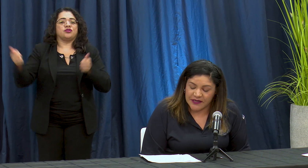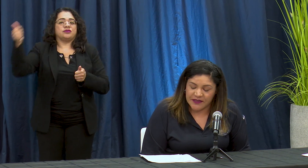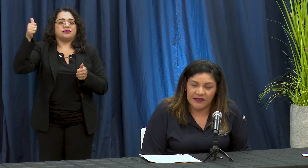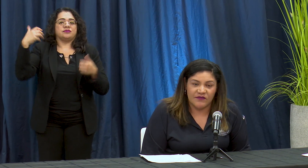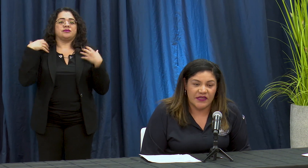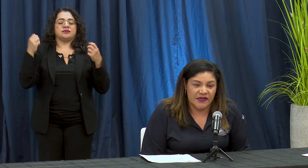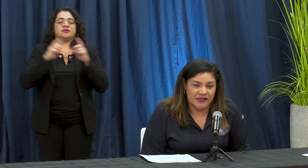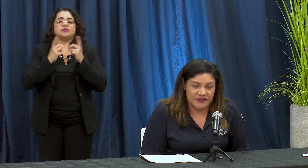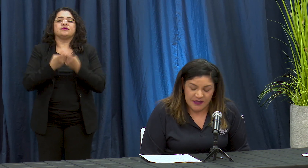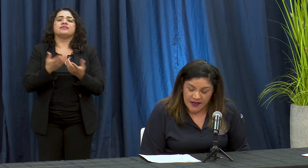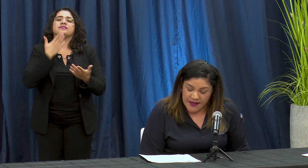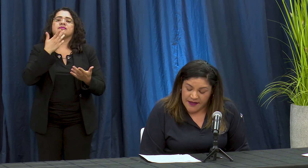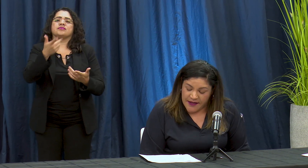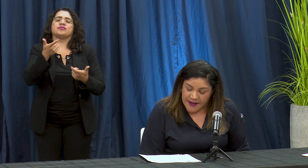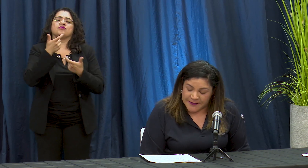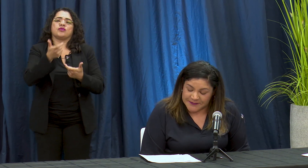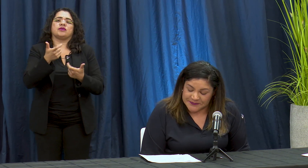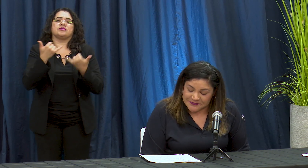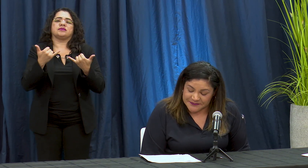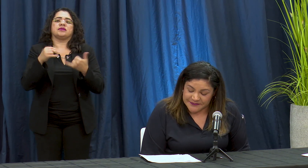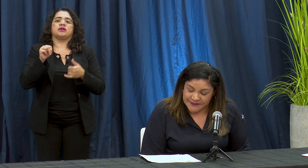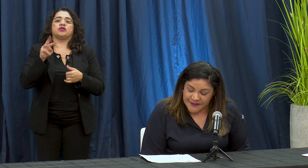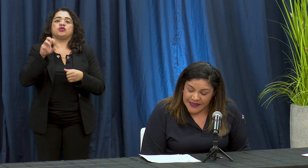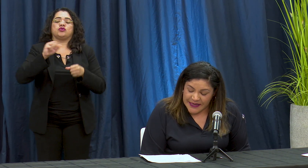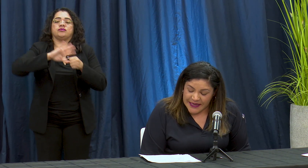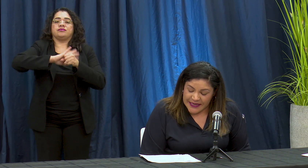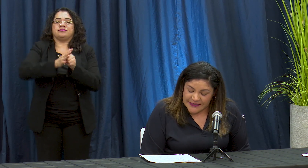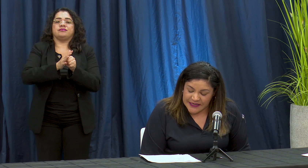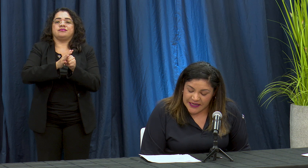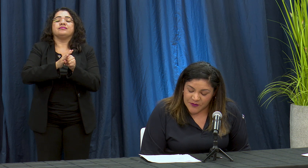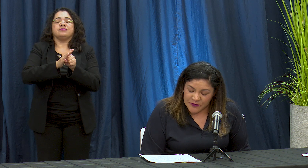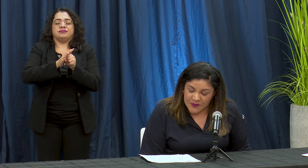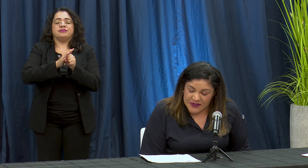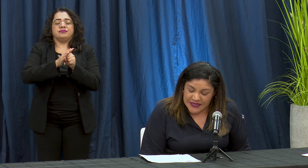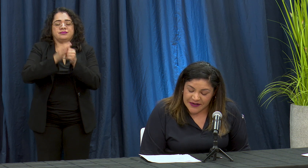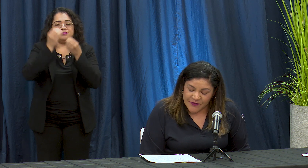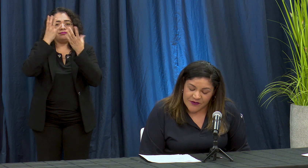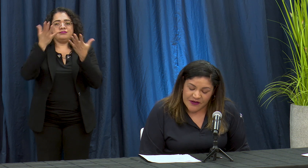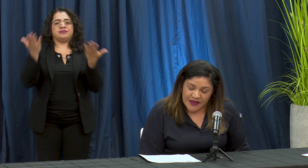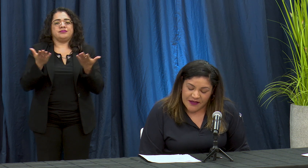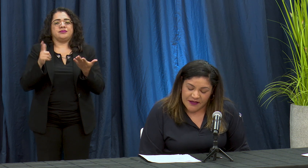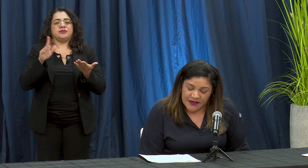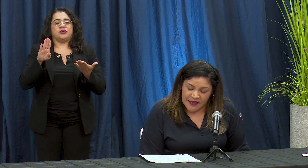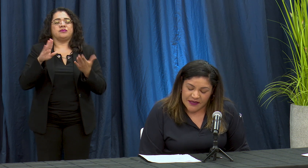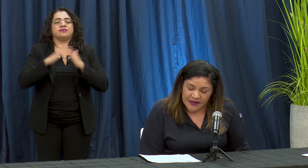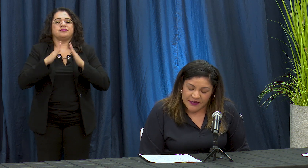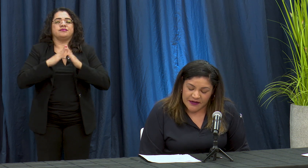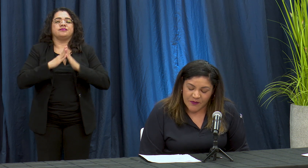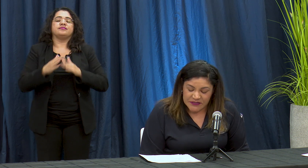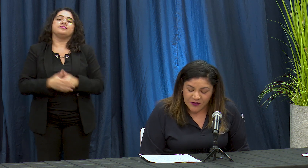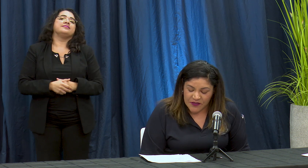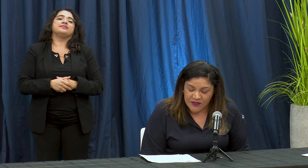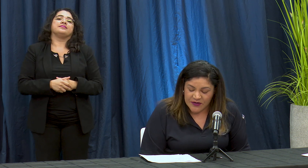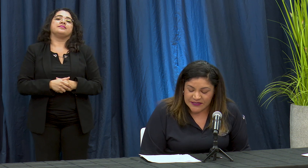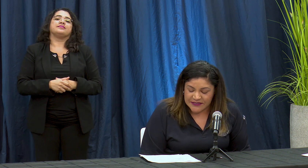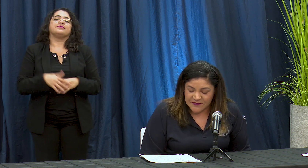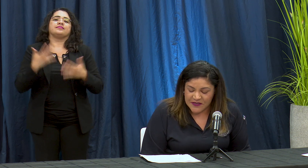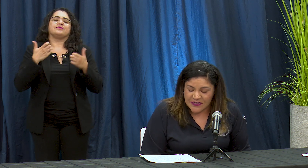tarde el viernes este queremos empezar con No Mas record and ole sks a fin de